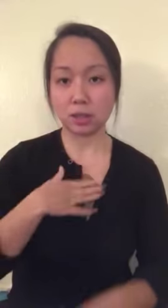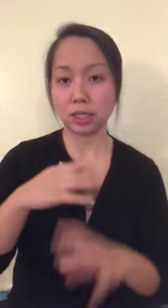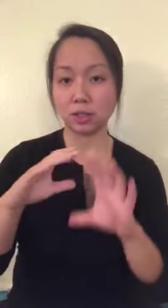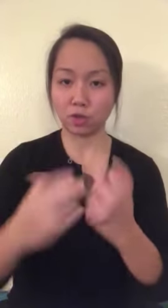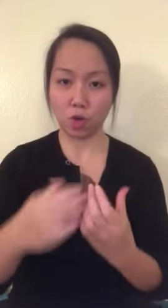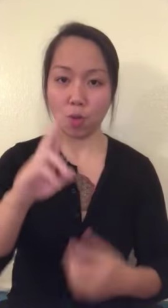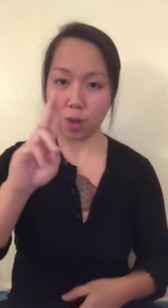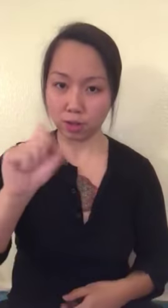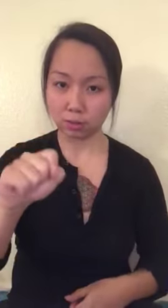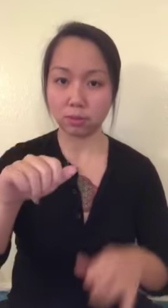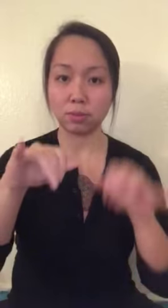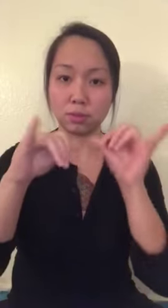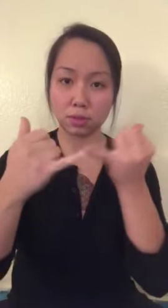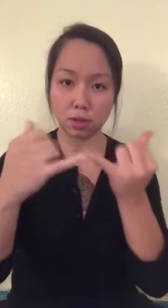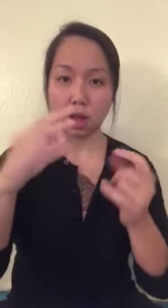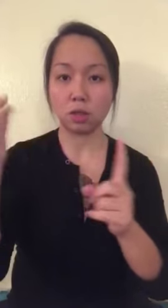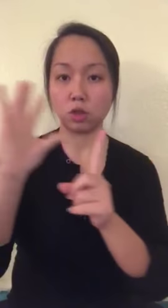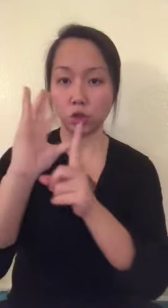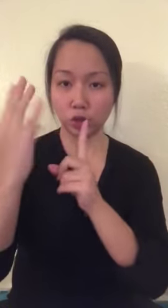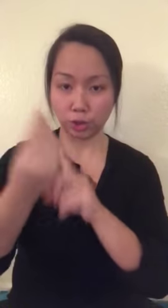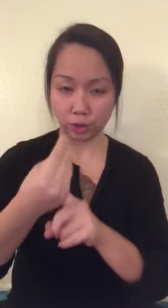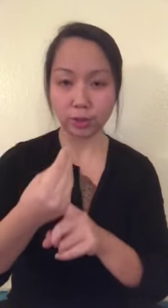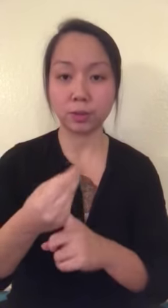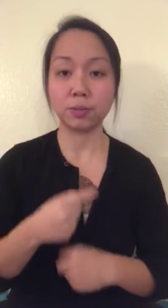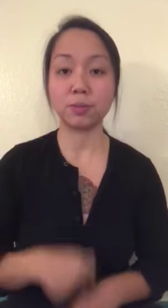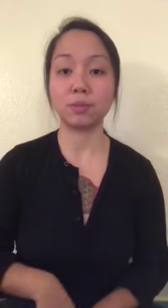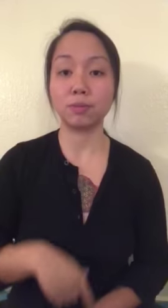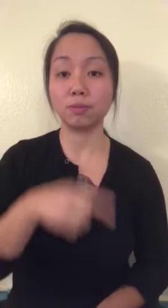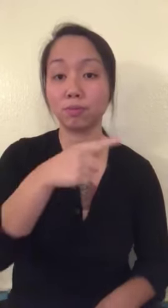It's for my US Societies & Cultures class.